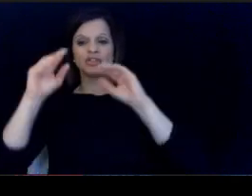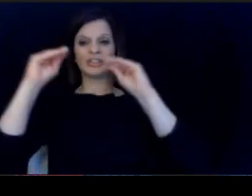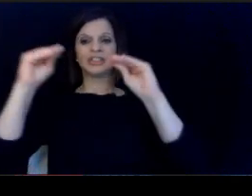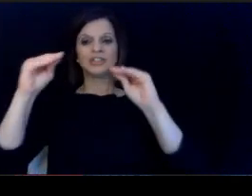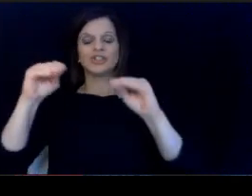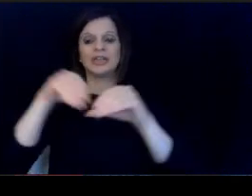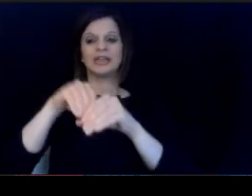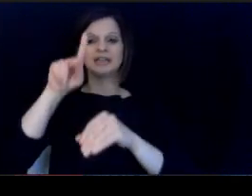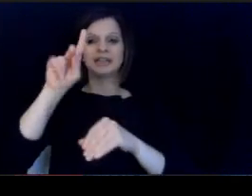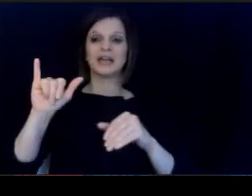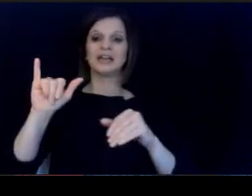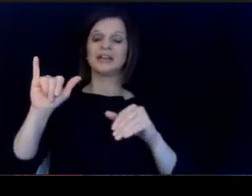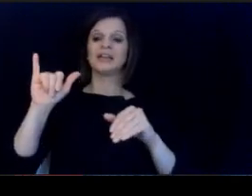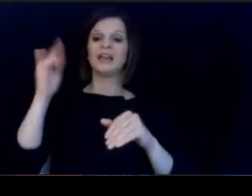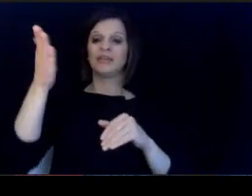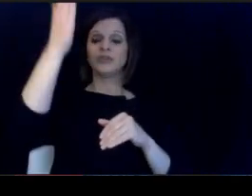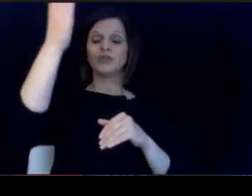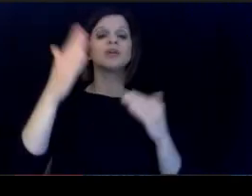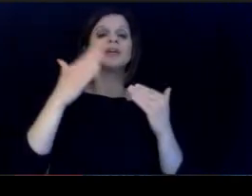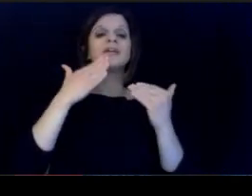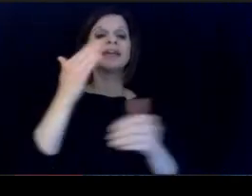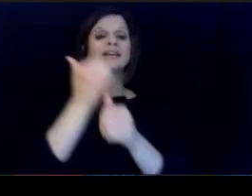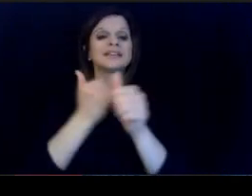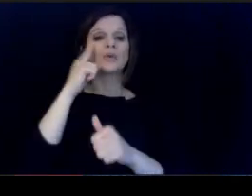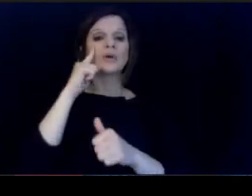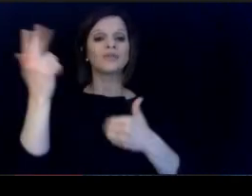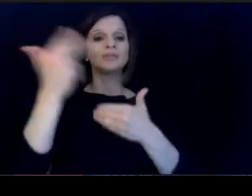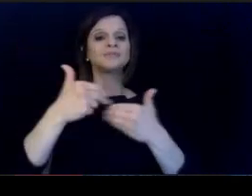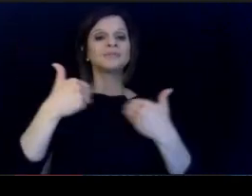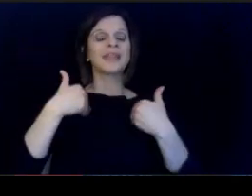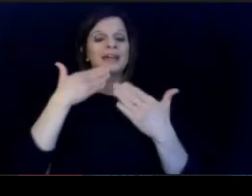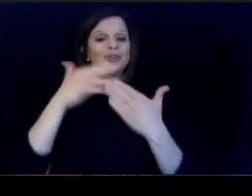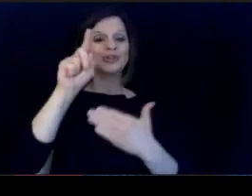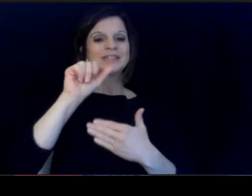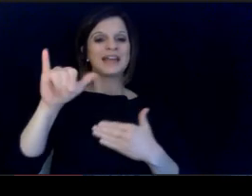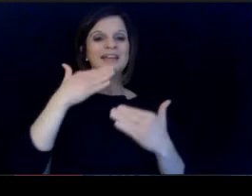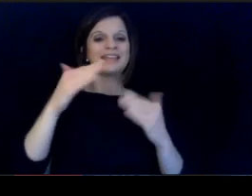Kentucky going forward. And thanks everyone for tuning in I. have a great day, everyone. Thanks so much.